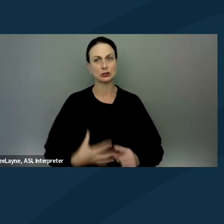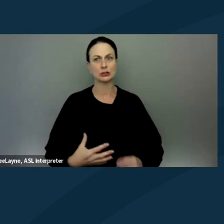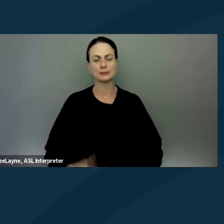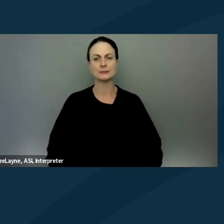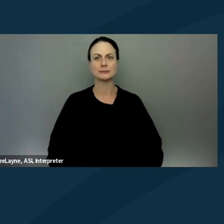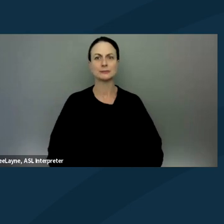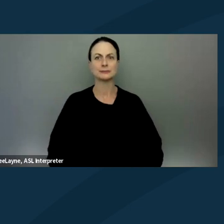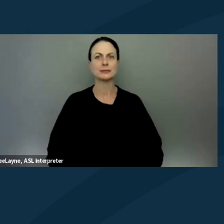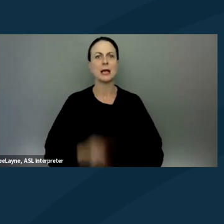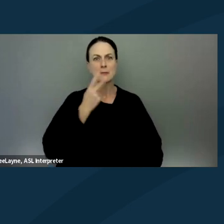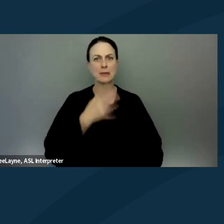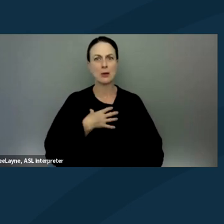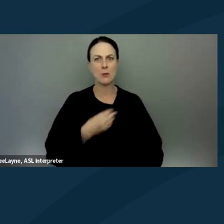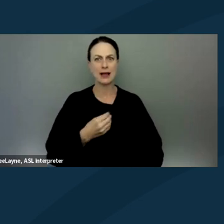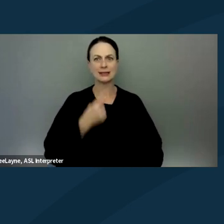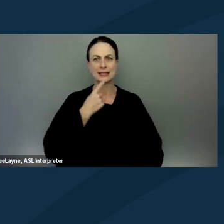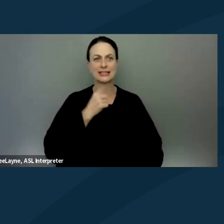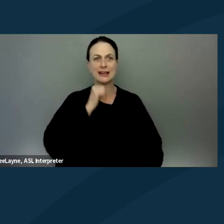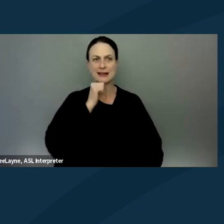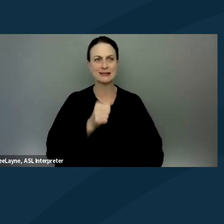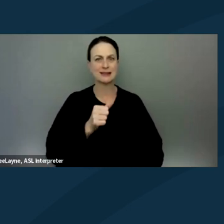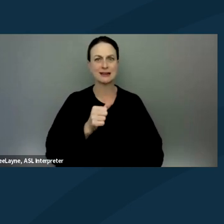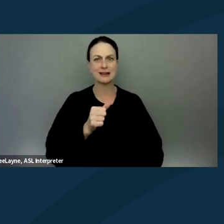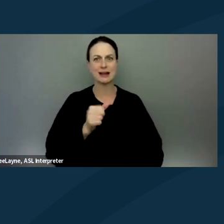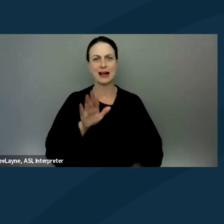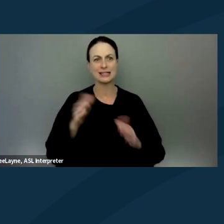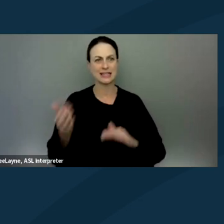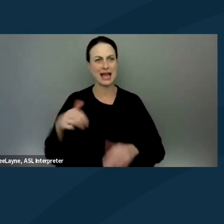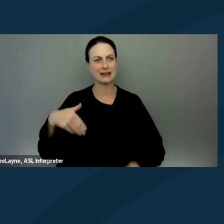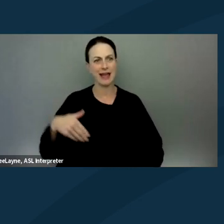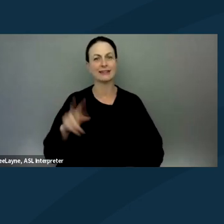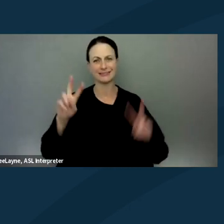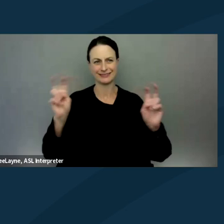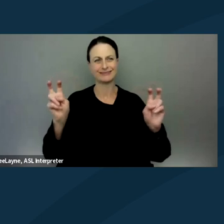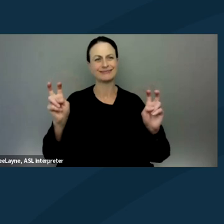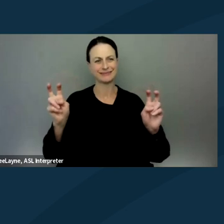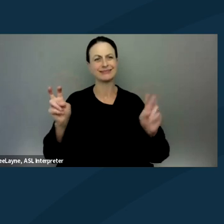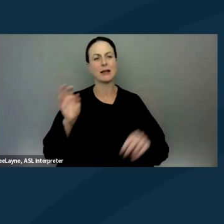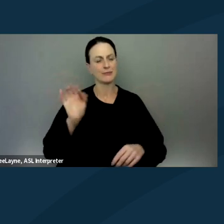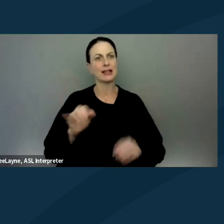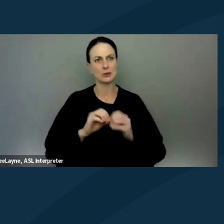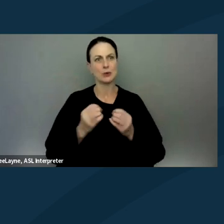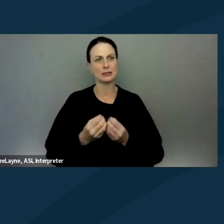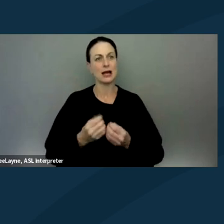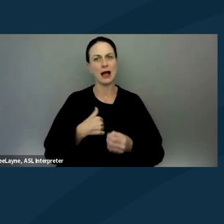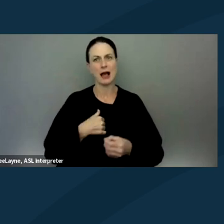pink and white T-shirt that says Not Dead Yet, which is the organization that I actually work for.